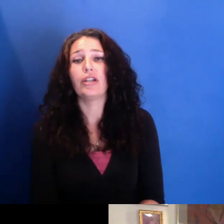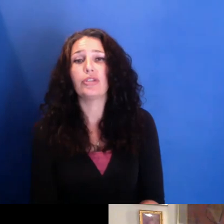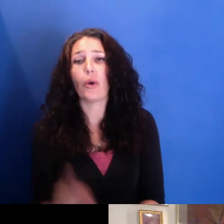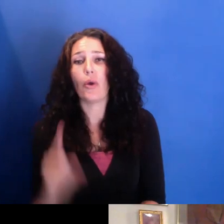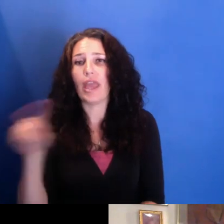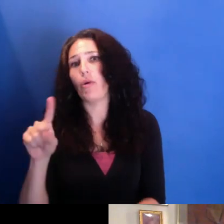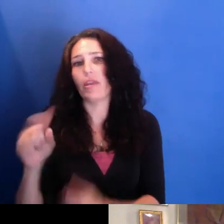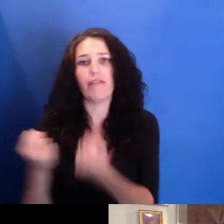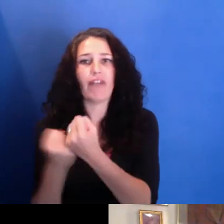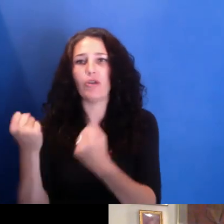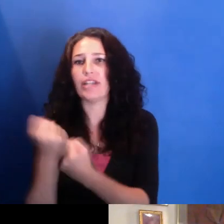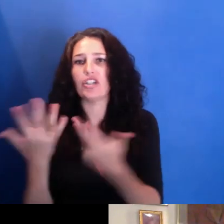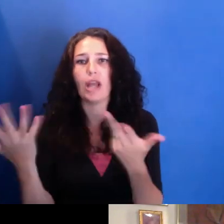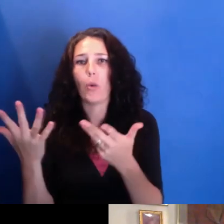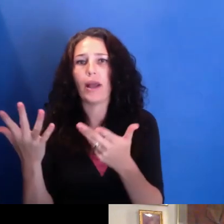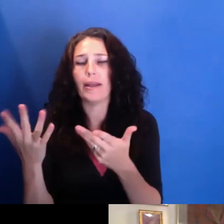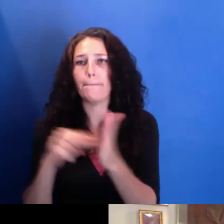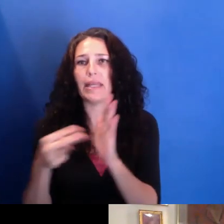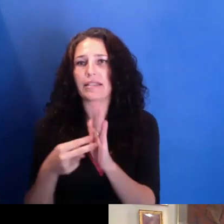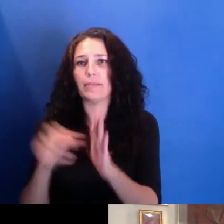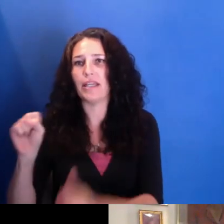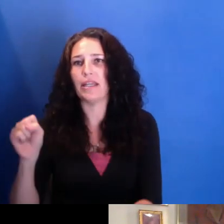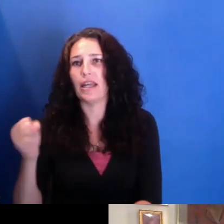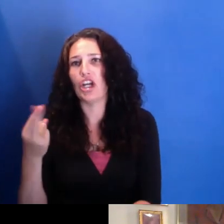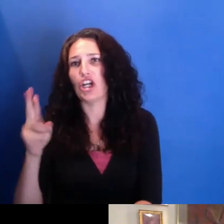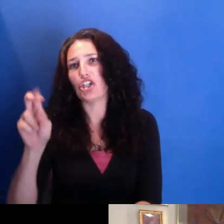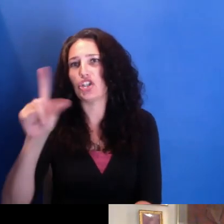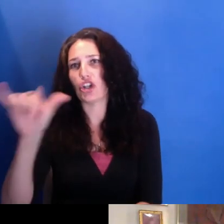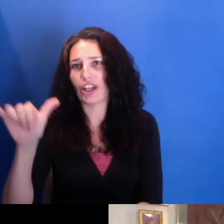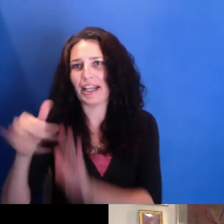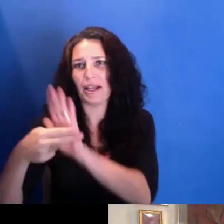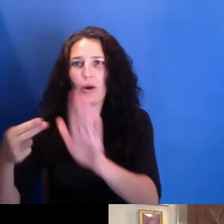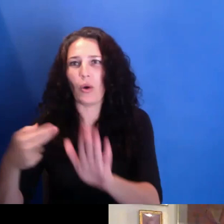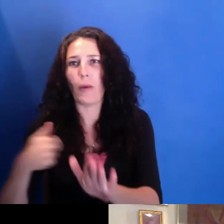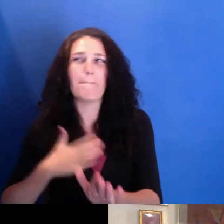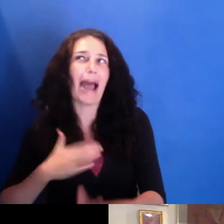to be a Shirley, my particular branch and experience of the Shirleys.